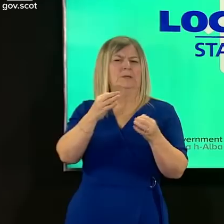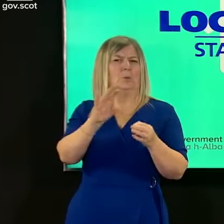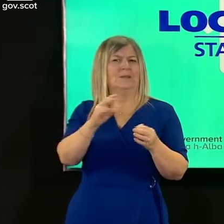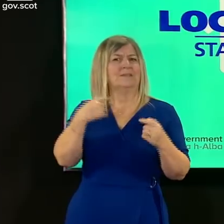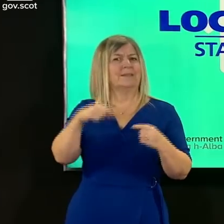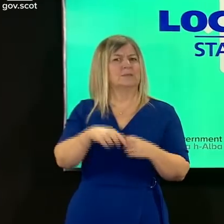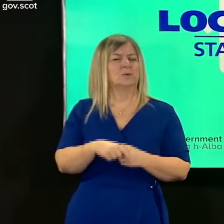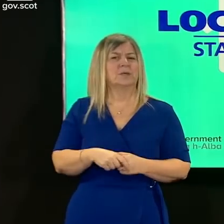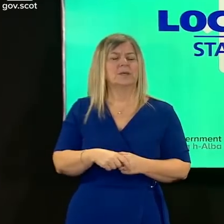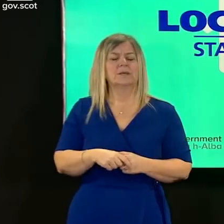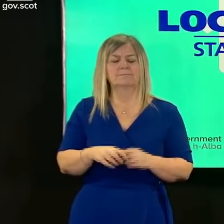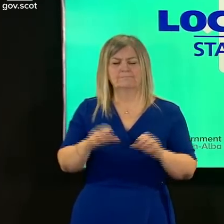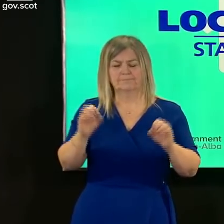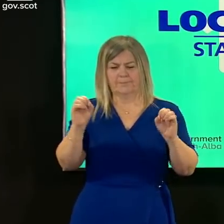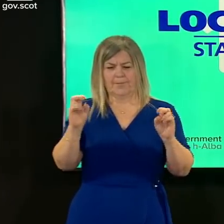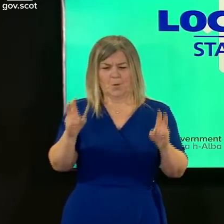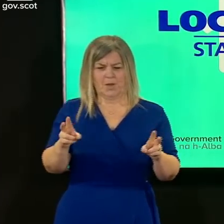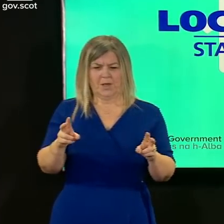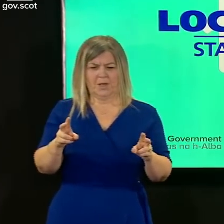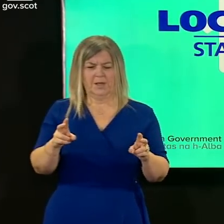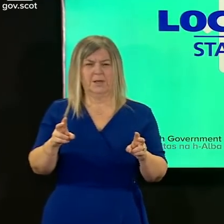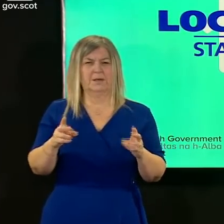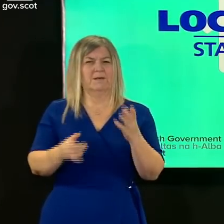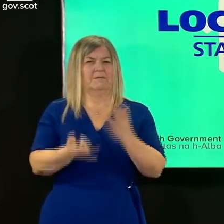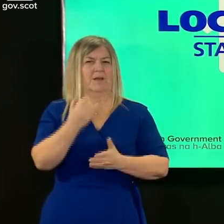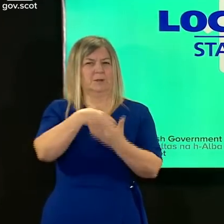so let me deal with the last part and gregor can take you through